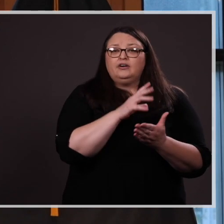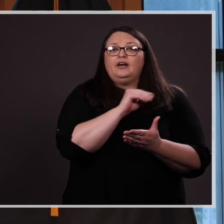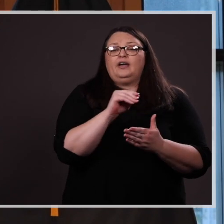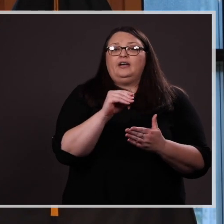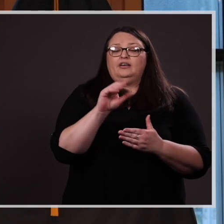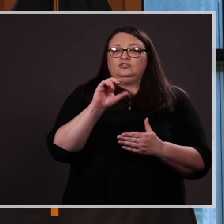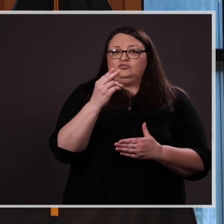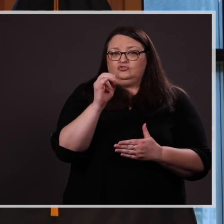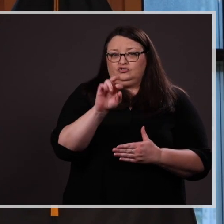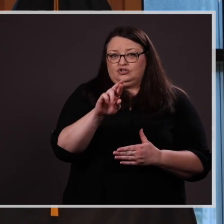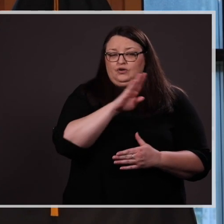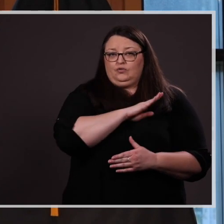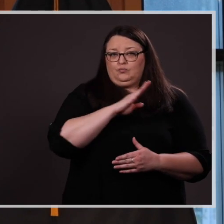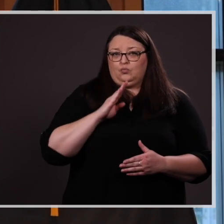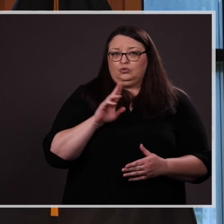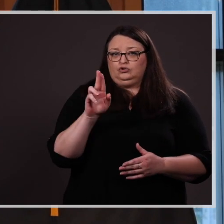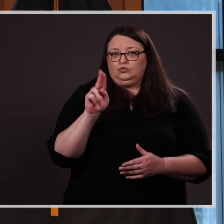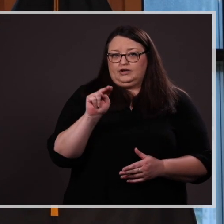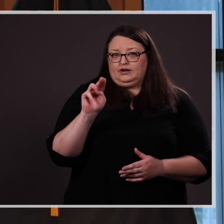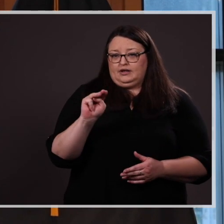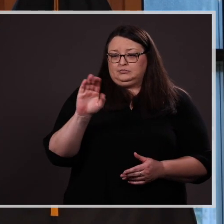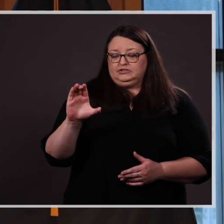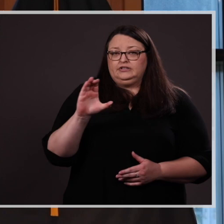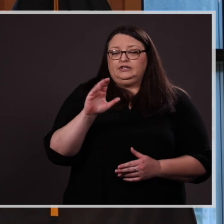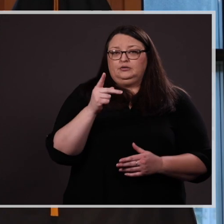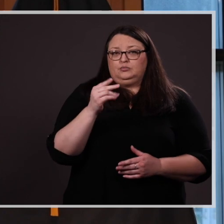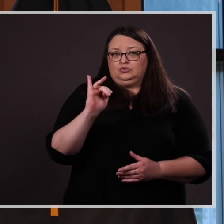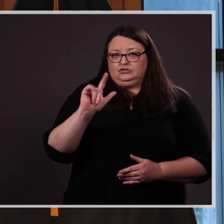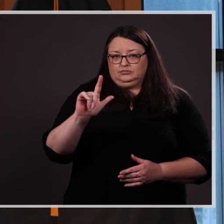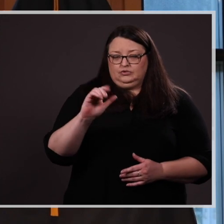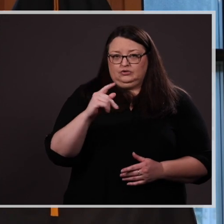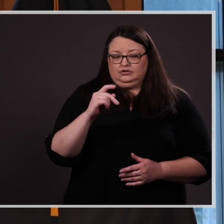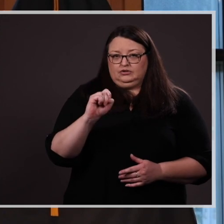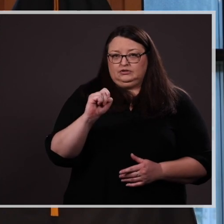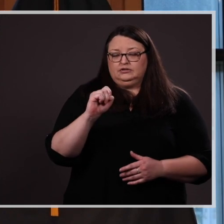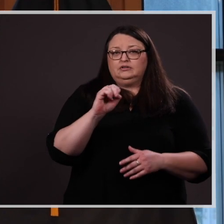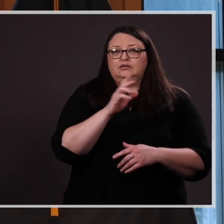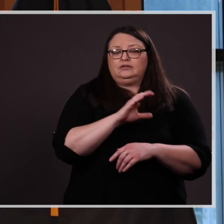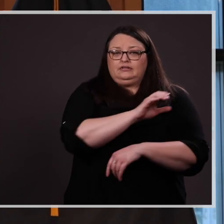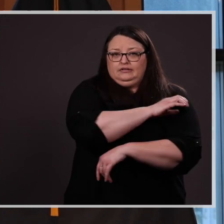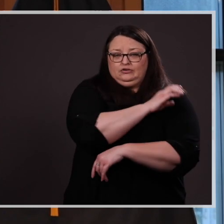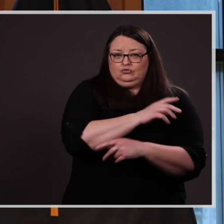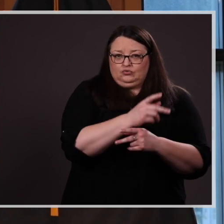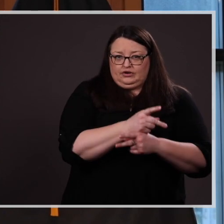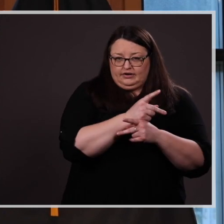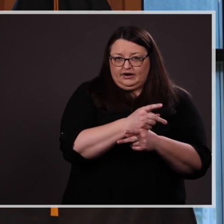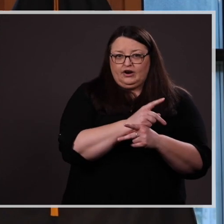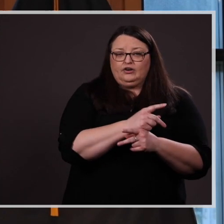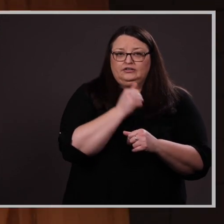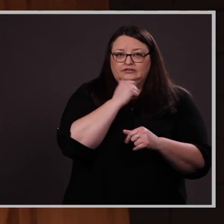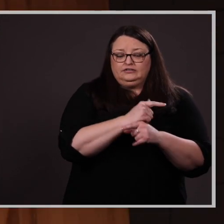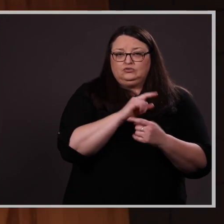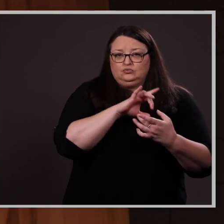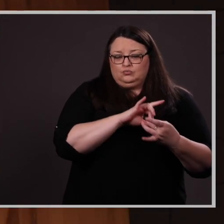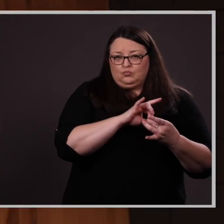the board of UNMC’s principal clinical care system partner, Nebraska Medicine.